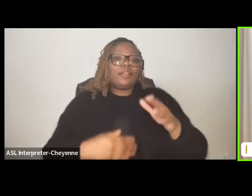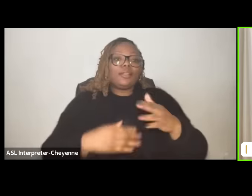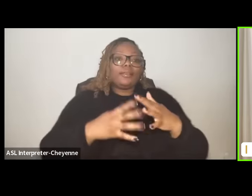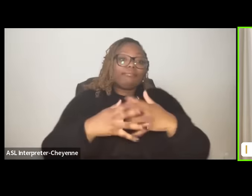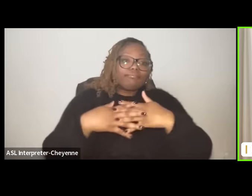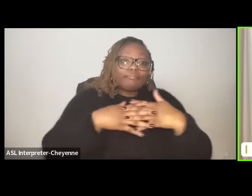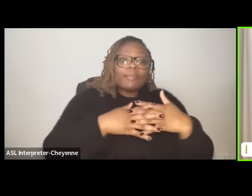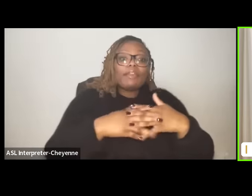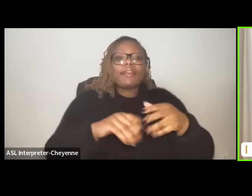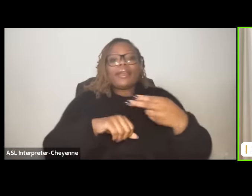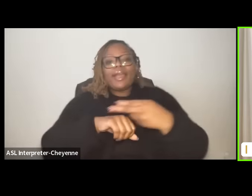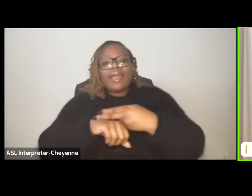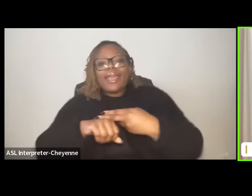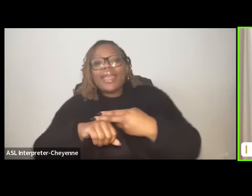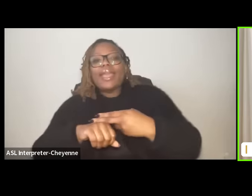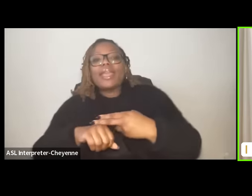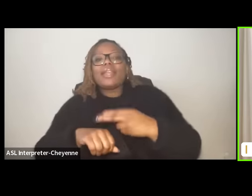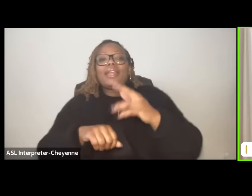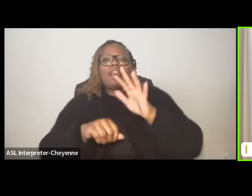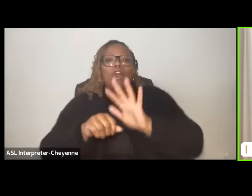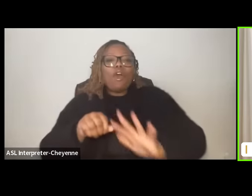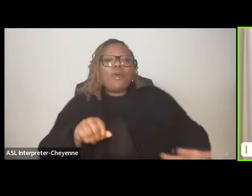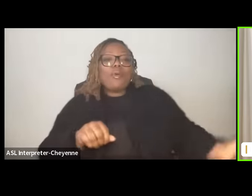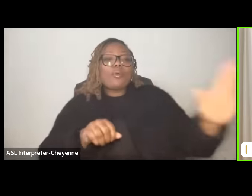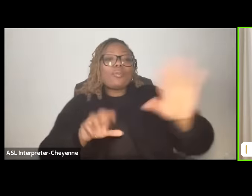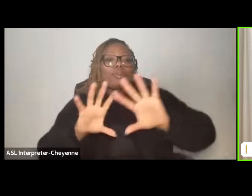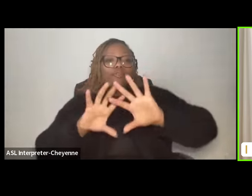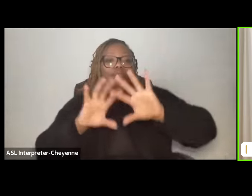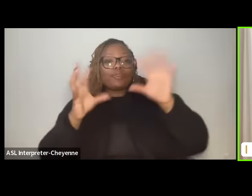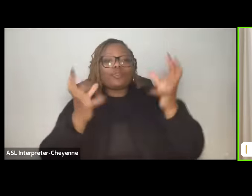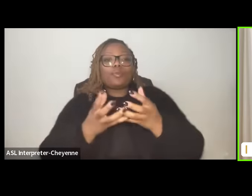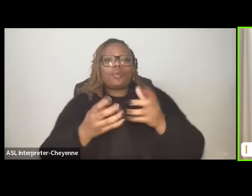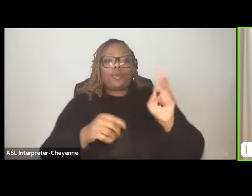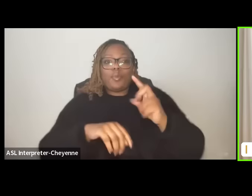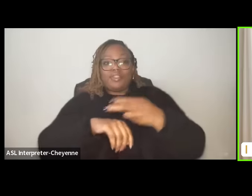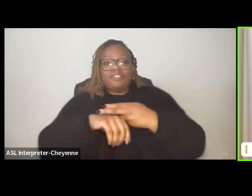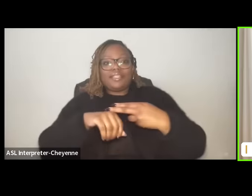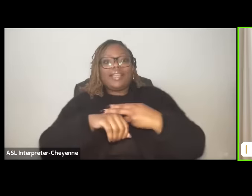Haiti across the across the world really where there have been Haitians various meetings with